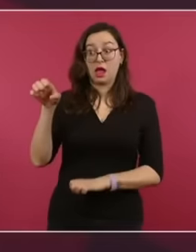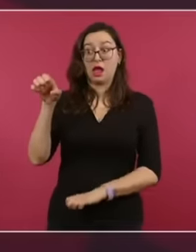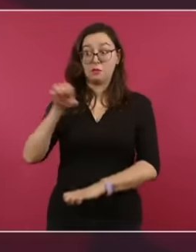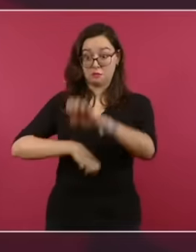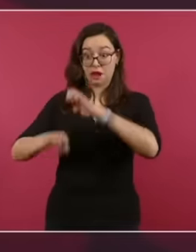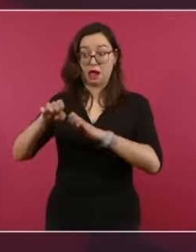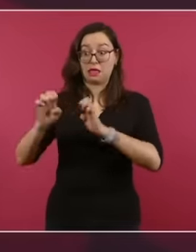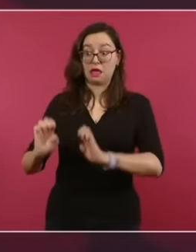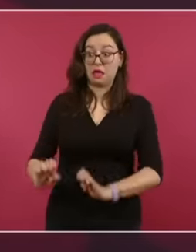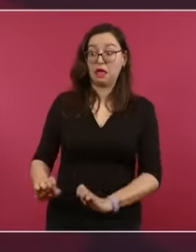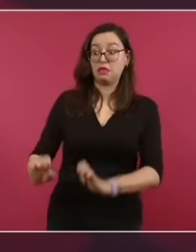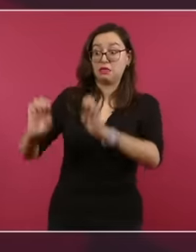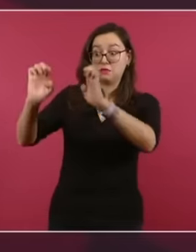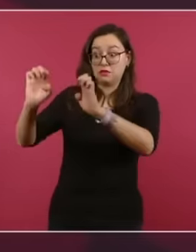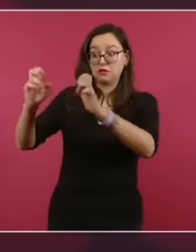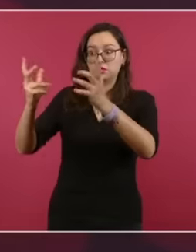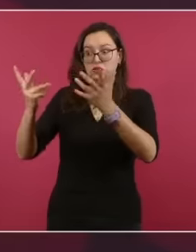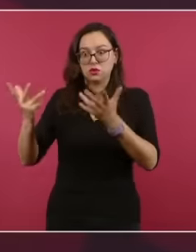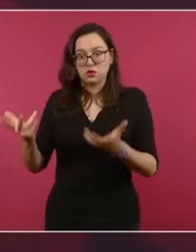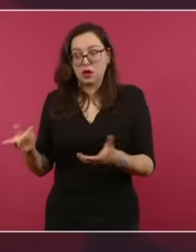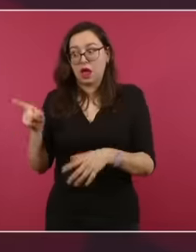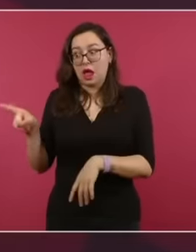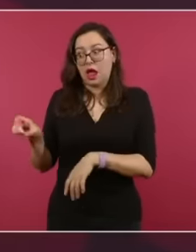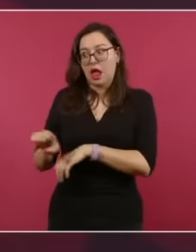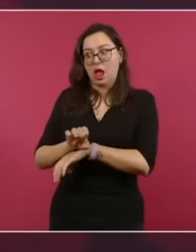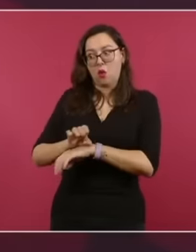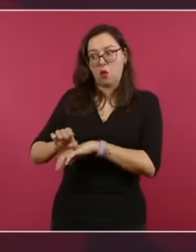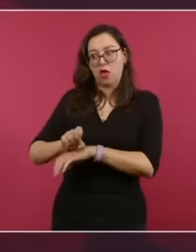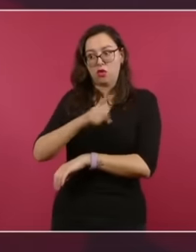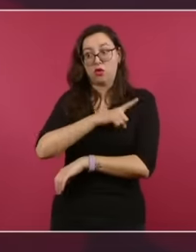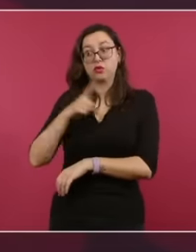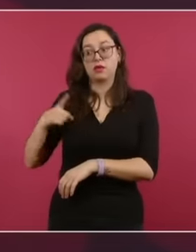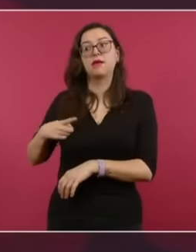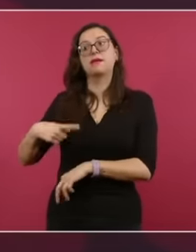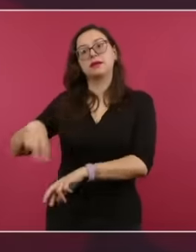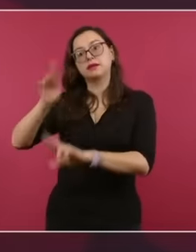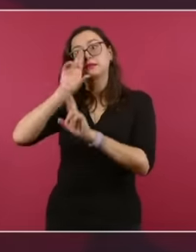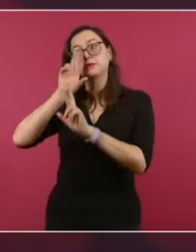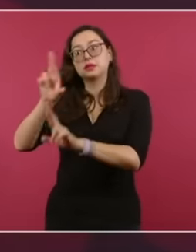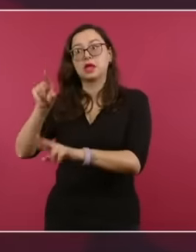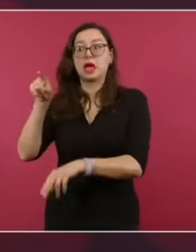breaking of diplomatic relations our premises have been left empty and inside Its assets and